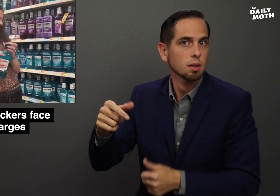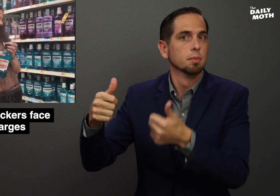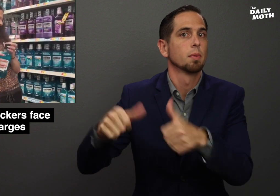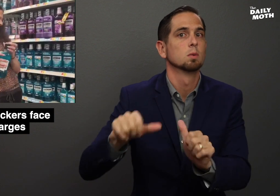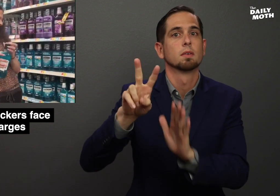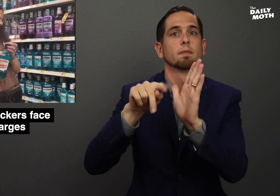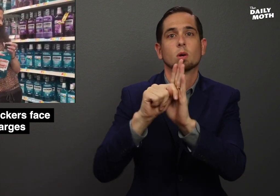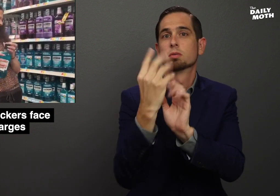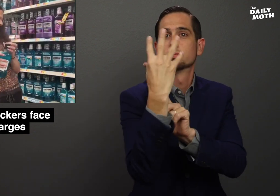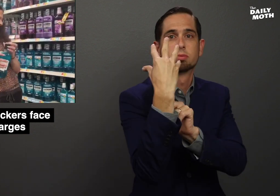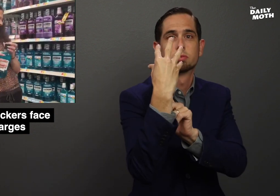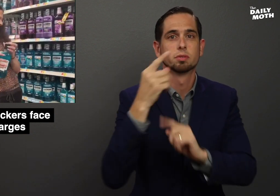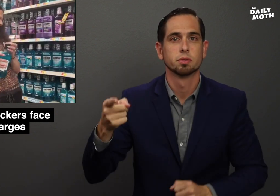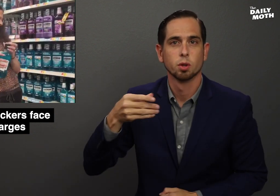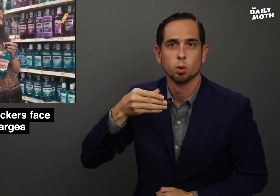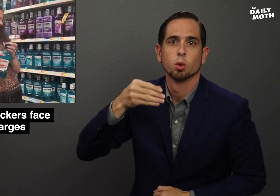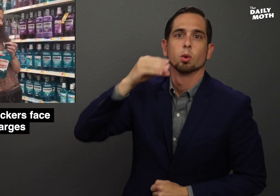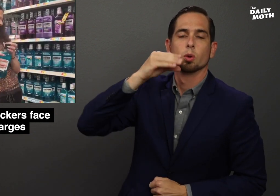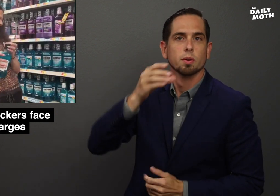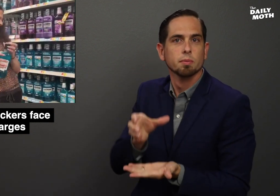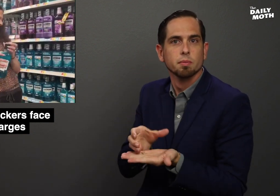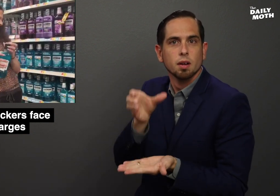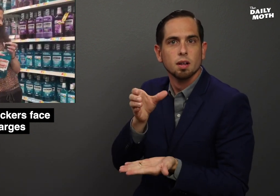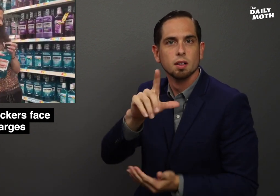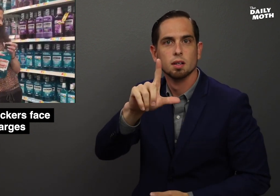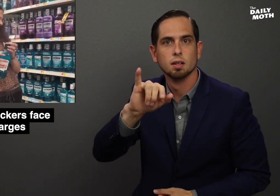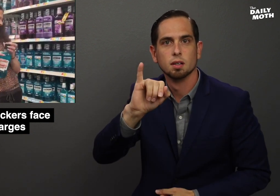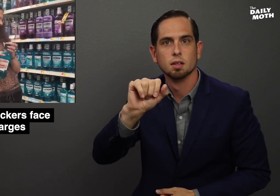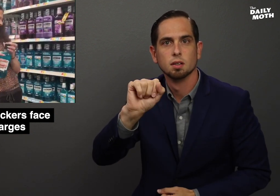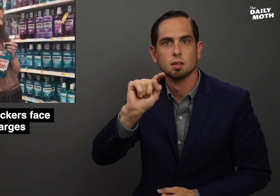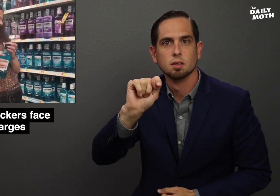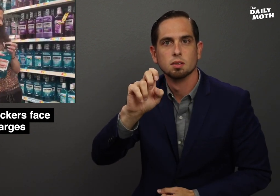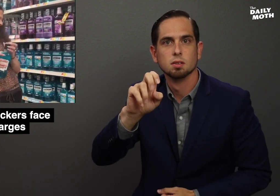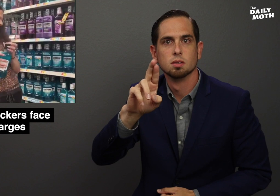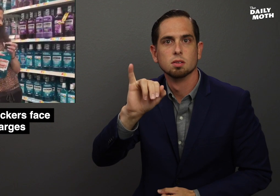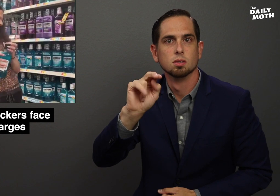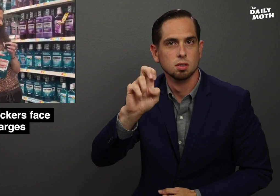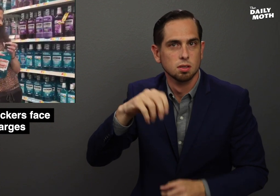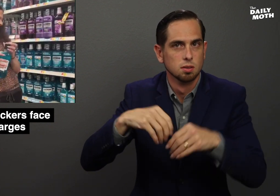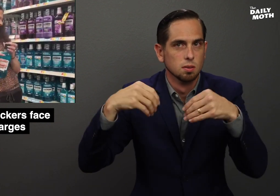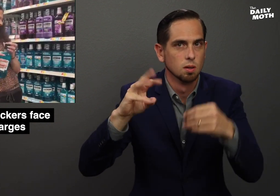posted a video of them drinking from a bottle of Listerine